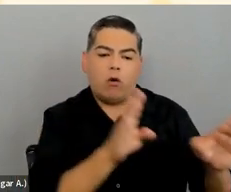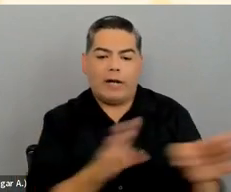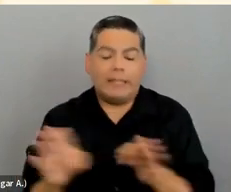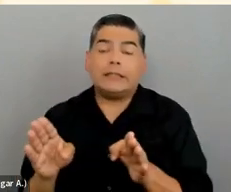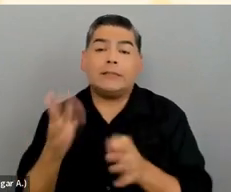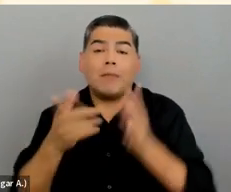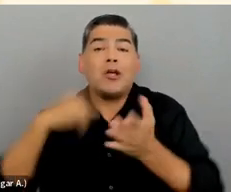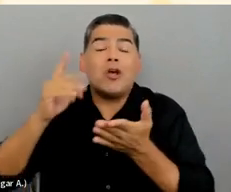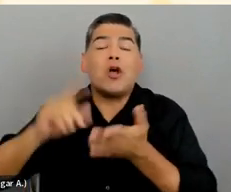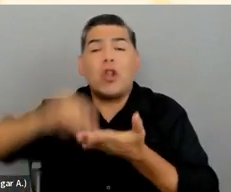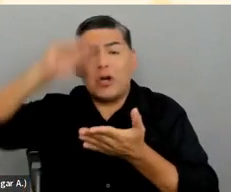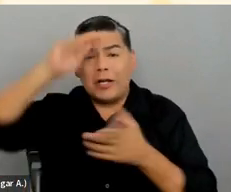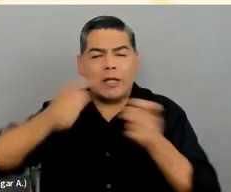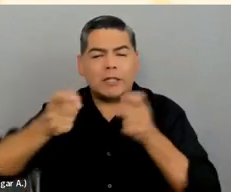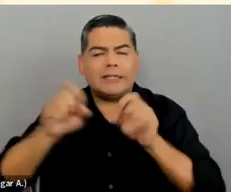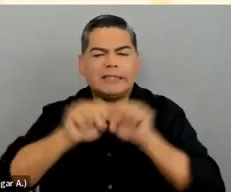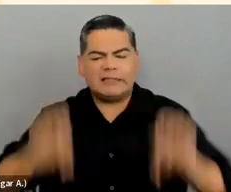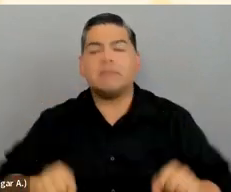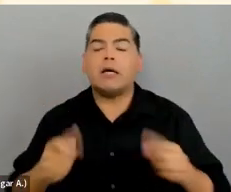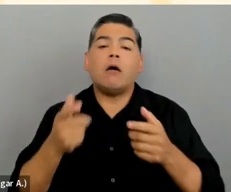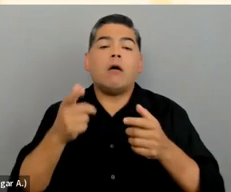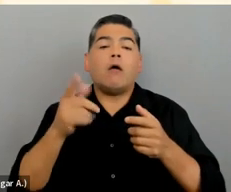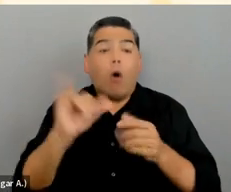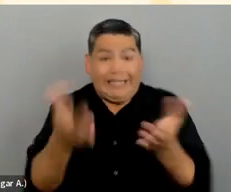it could be a recorded webinar, like what we're doing today;